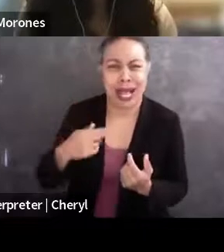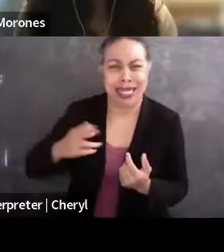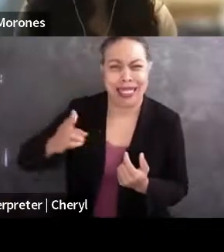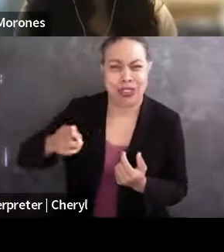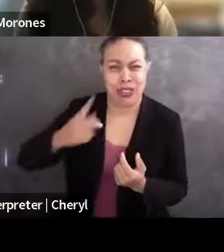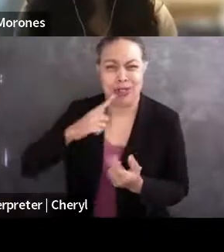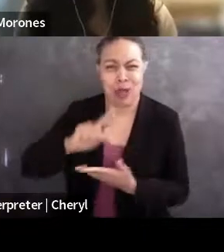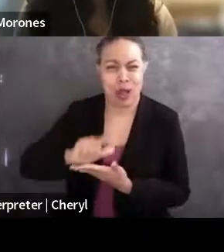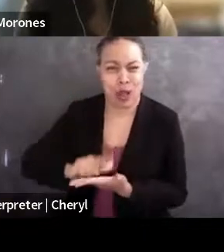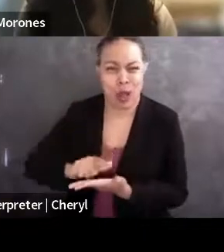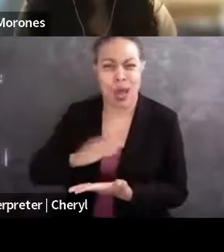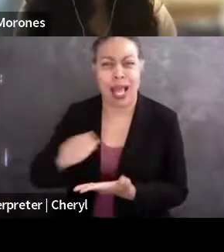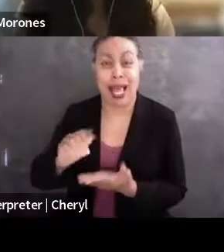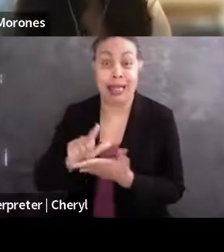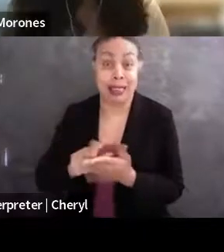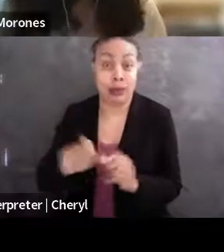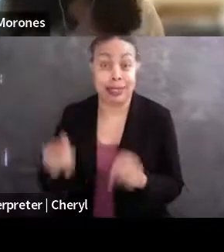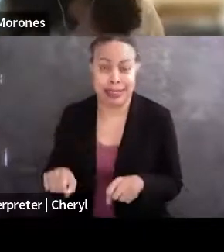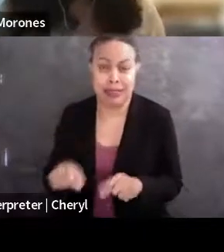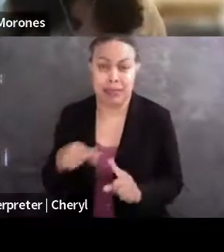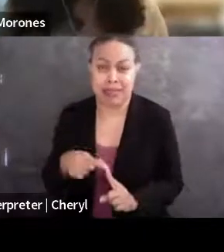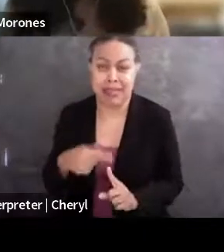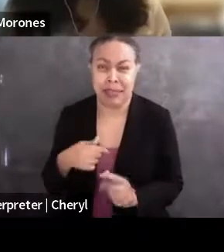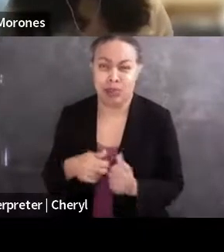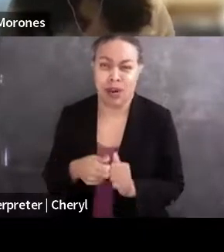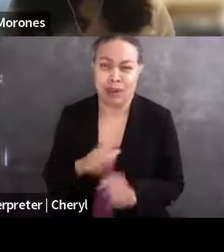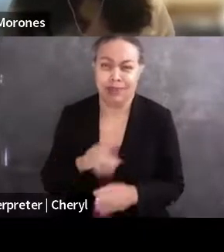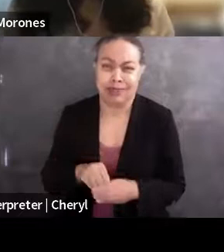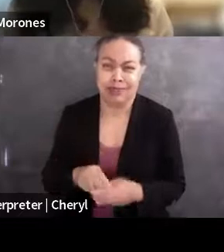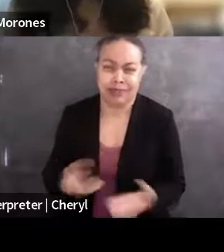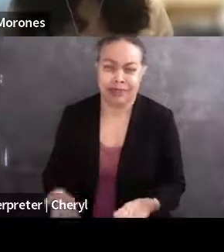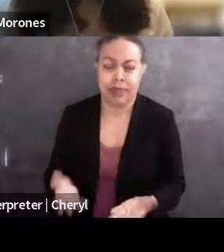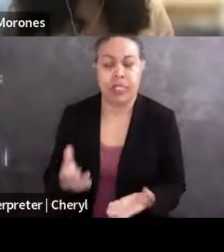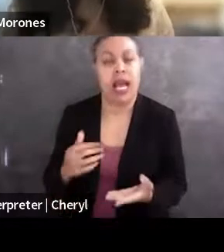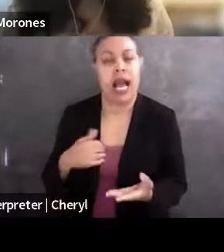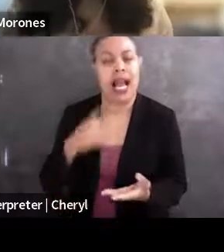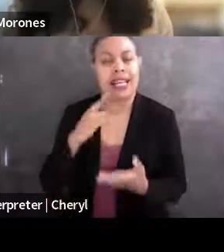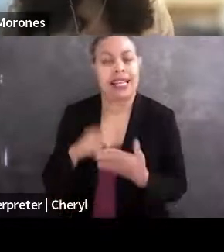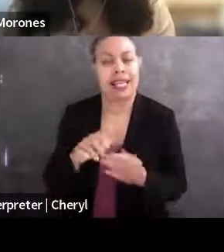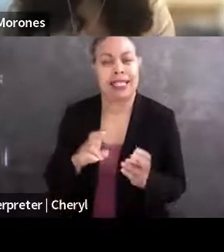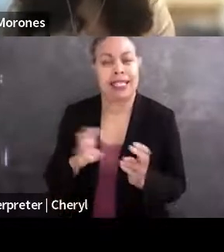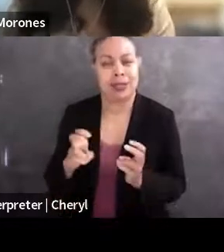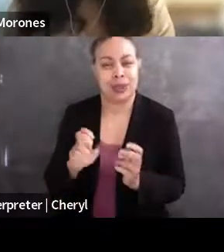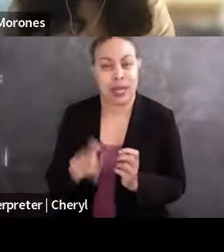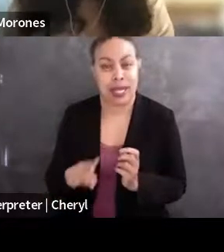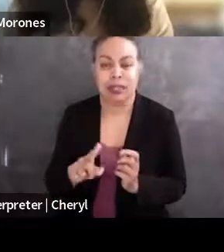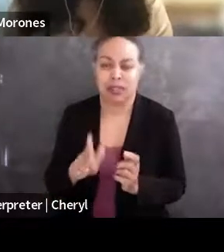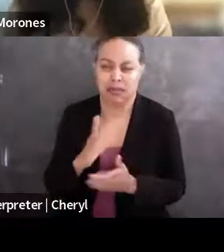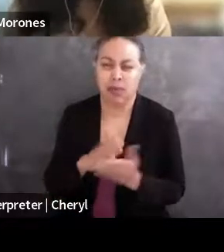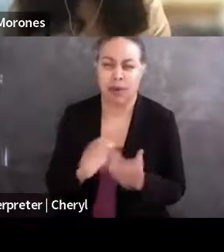and of the legal system are problematic. So I actually think this question is part of a much bigger conversation we should be having